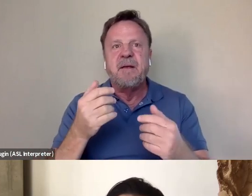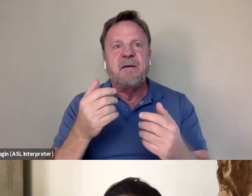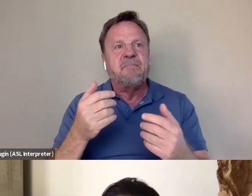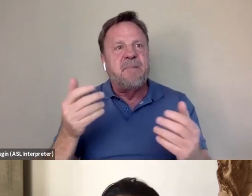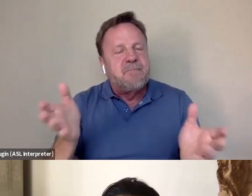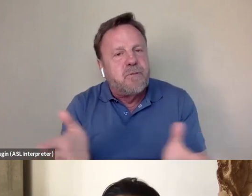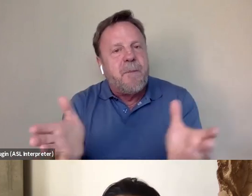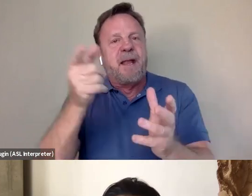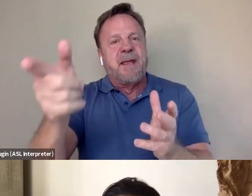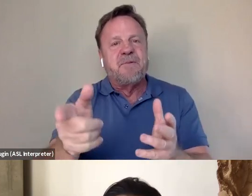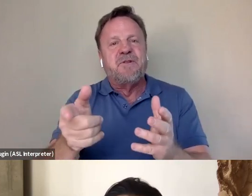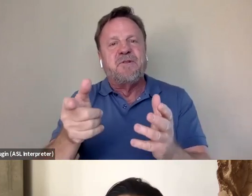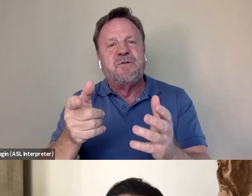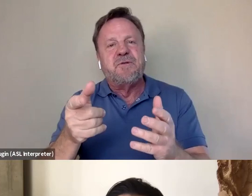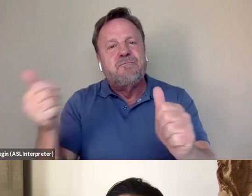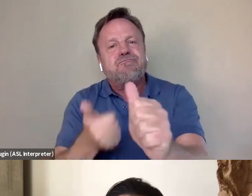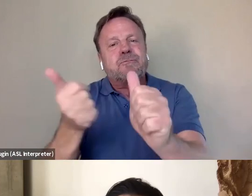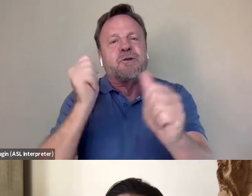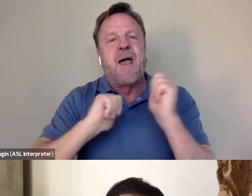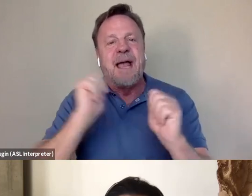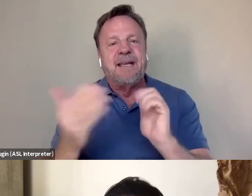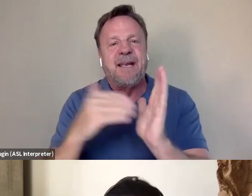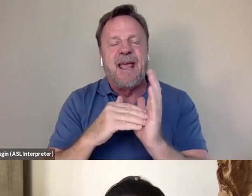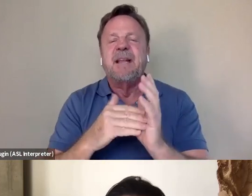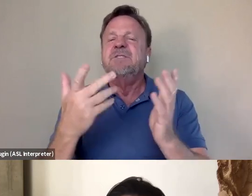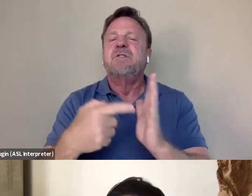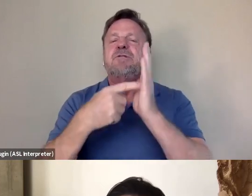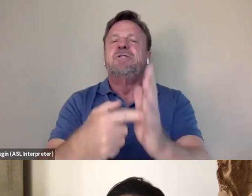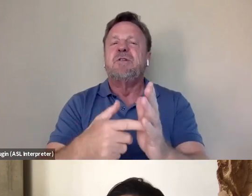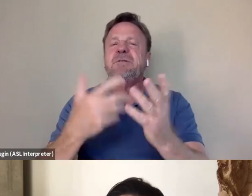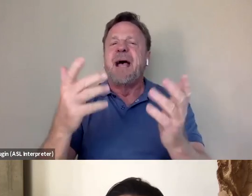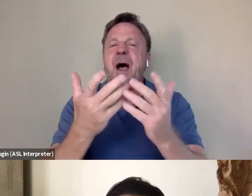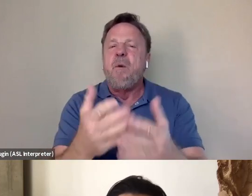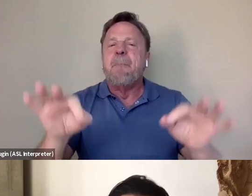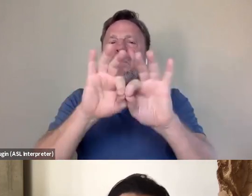So it just goes to show that how important representation is that even if someone like Bruce Lee,